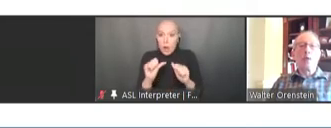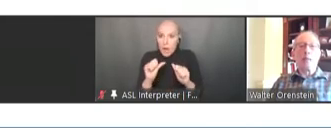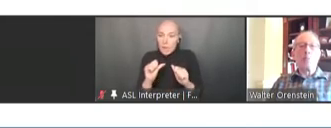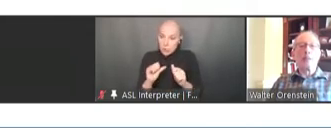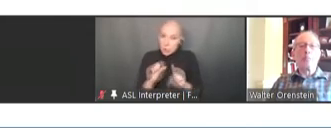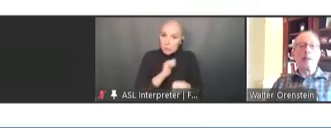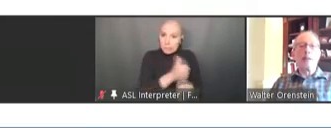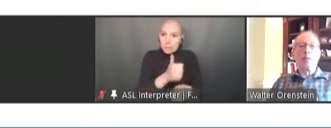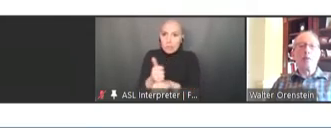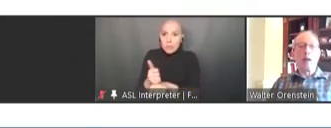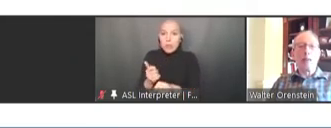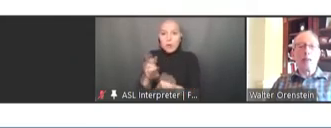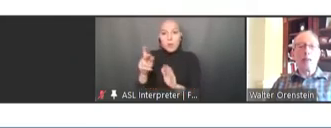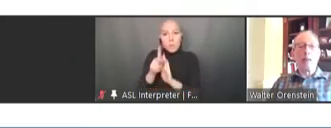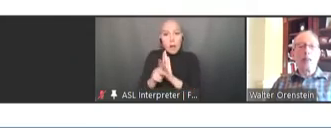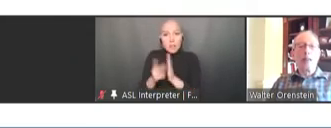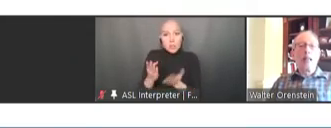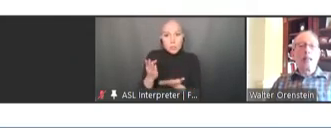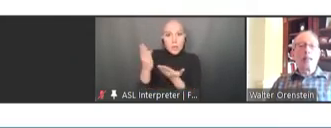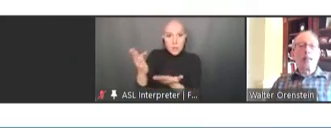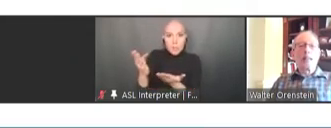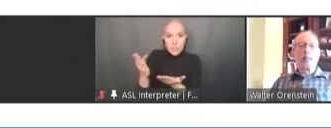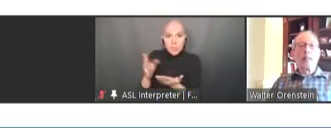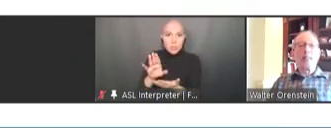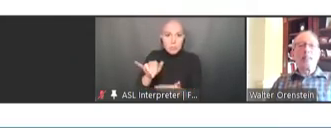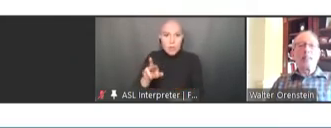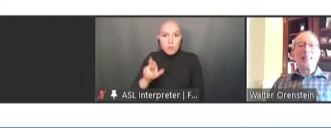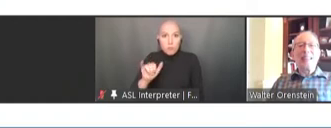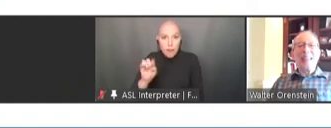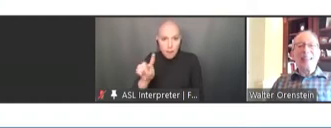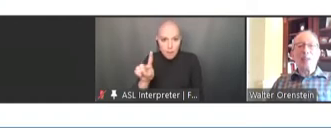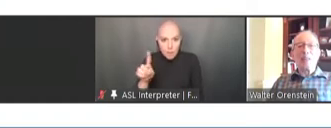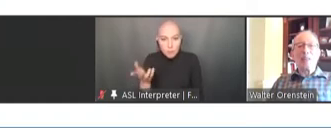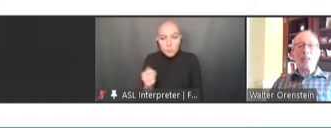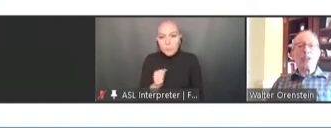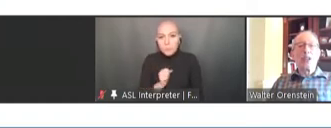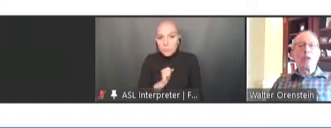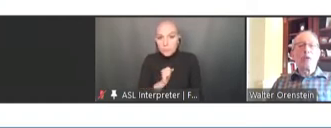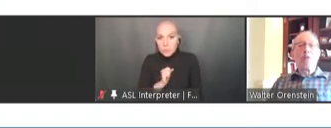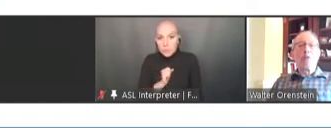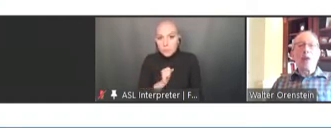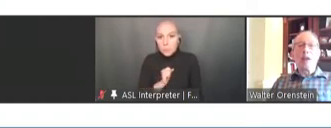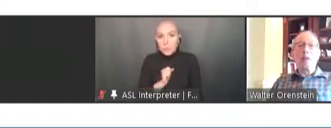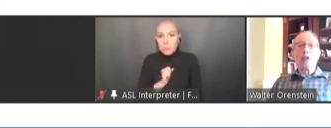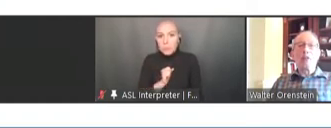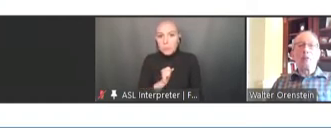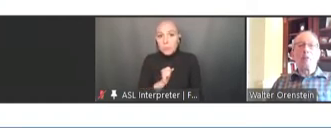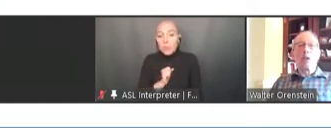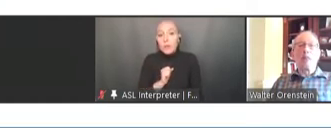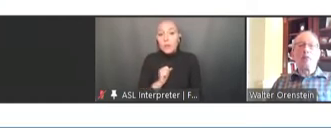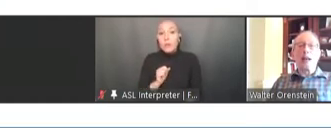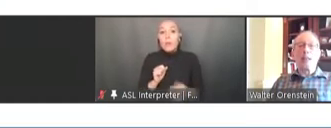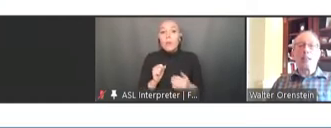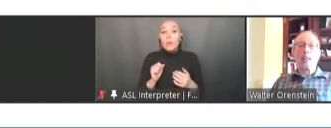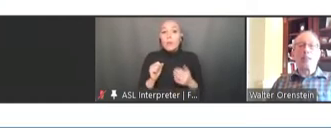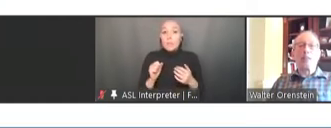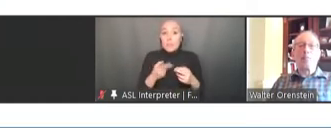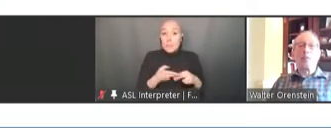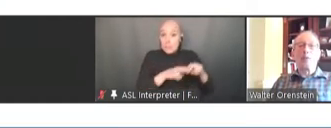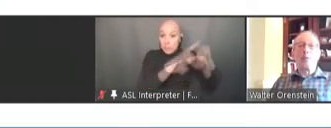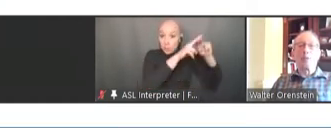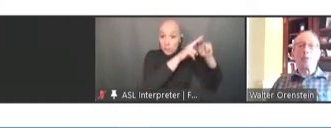recommended by RAND, linked the increases to a failure to provide vaccine to vulnerable